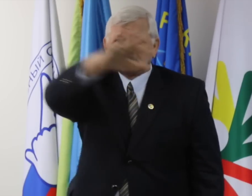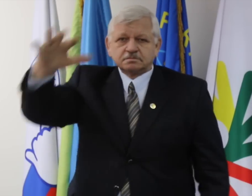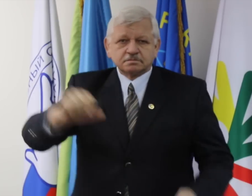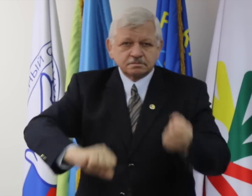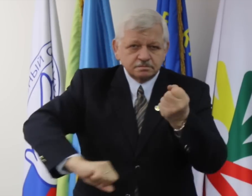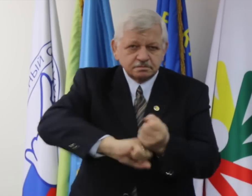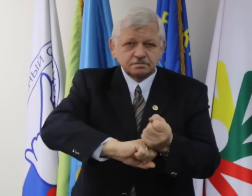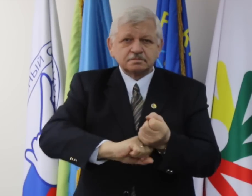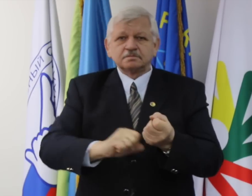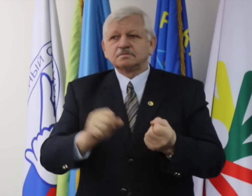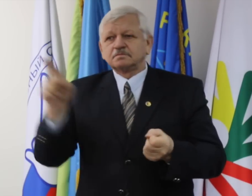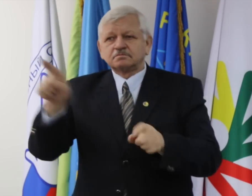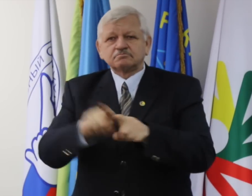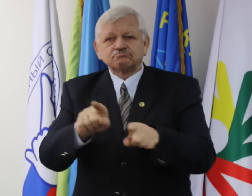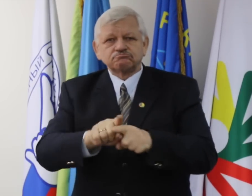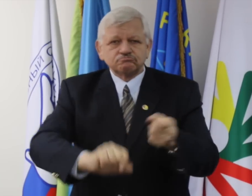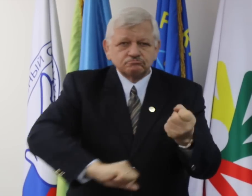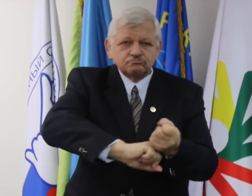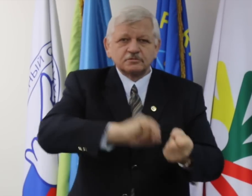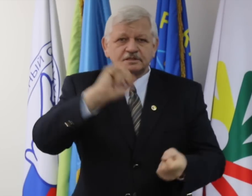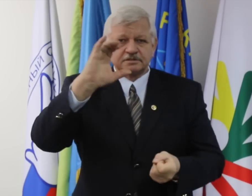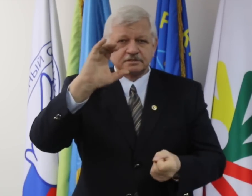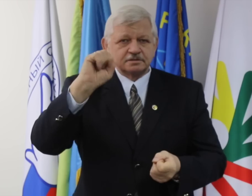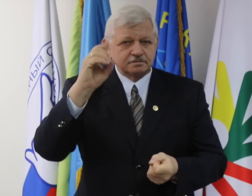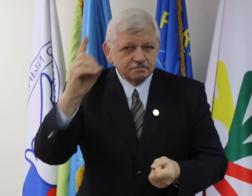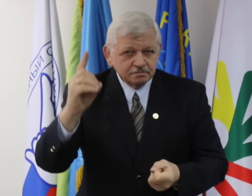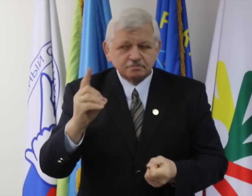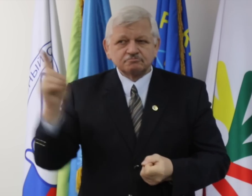of Deaf sports.